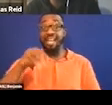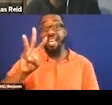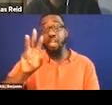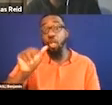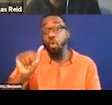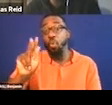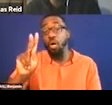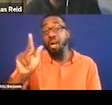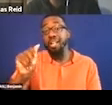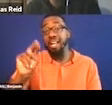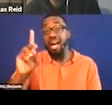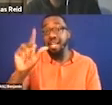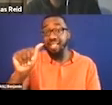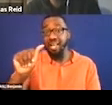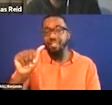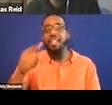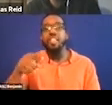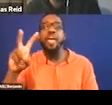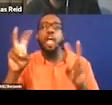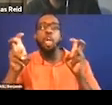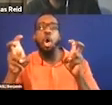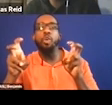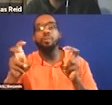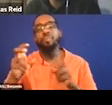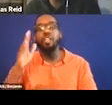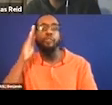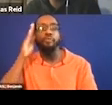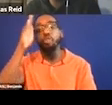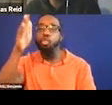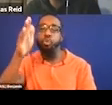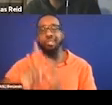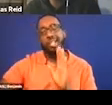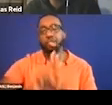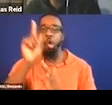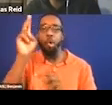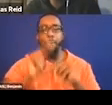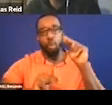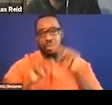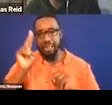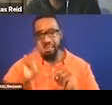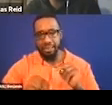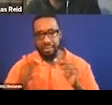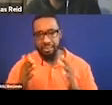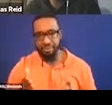I'm really happy -- I've been on this soapbox for quite some time for what's known as preshow in live theater